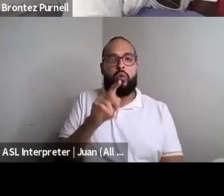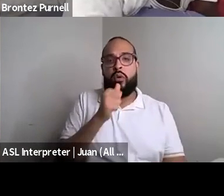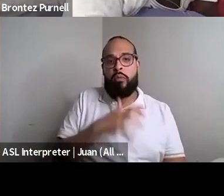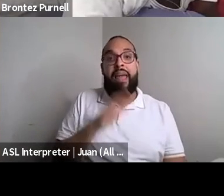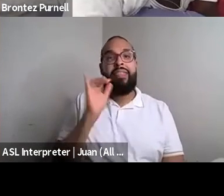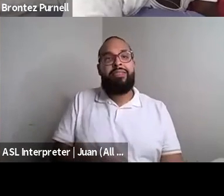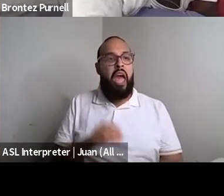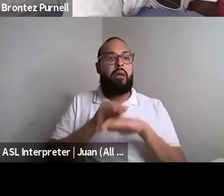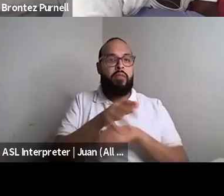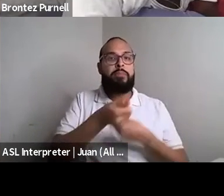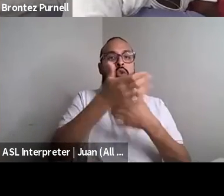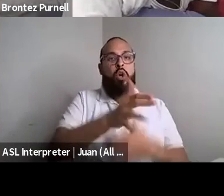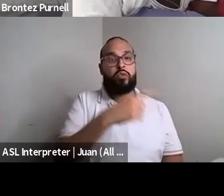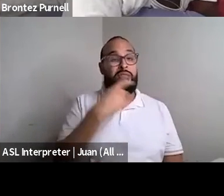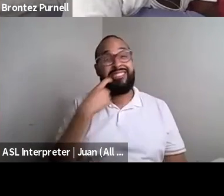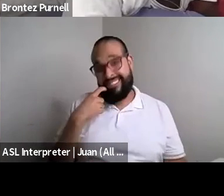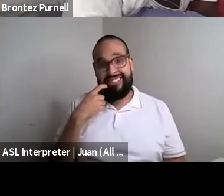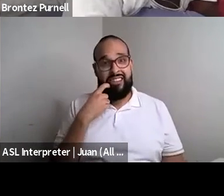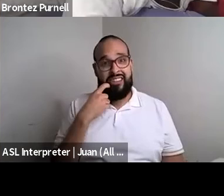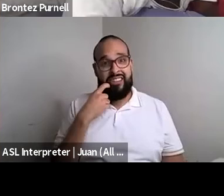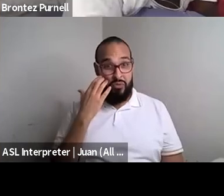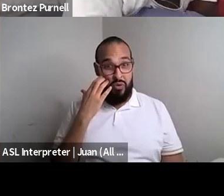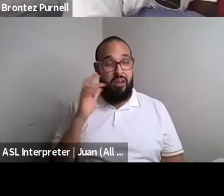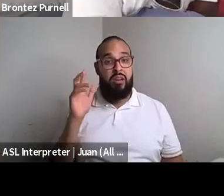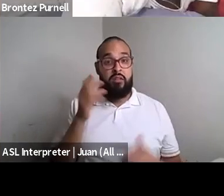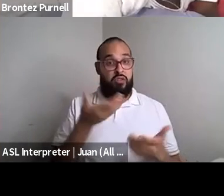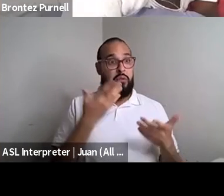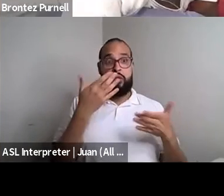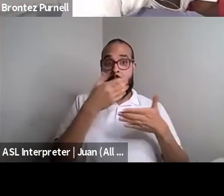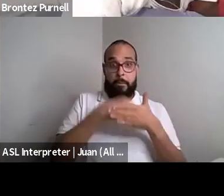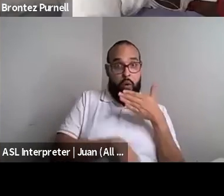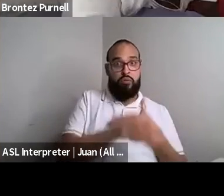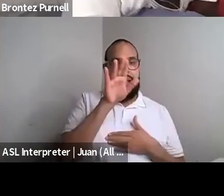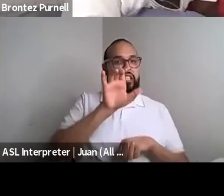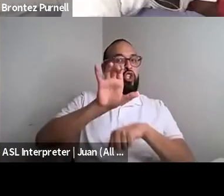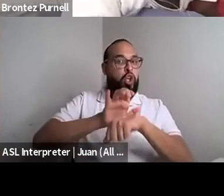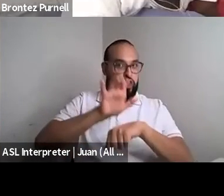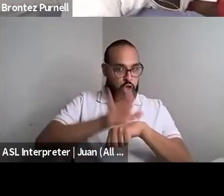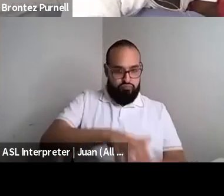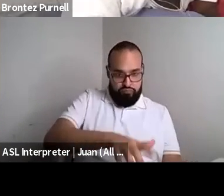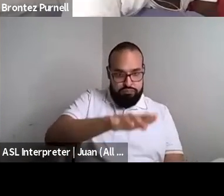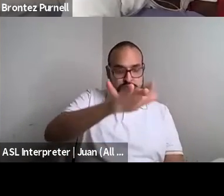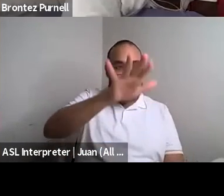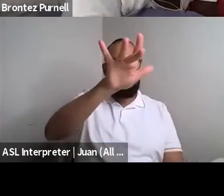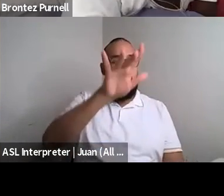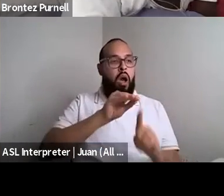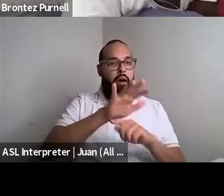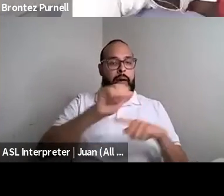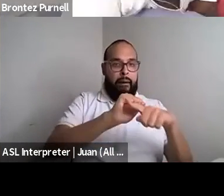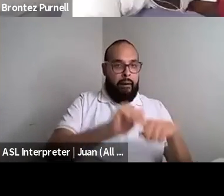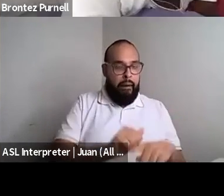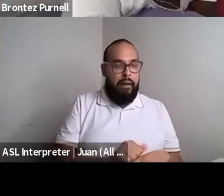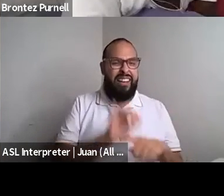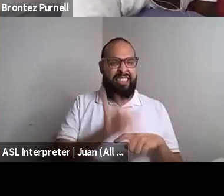Kokumo: Ribbon rural of the industry. It was like she was born and bred in the church, and she's called insane just we're having Robin. Robin